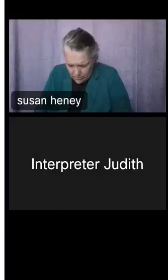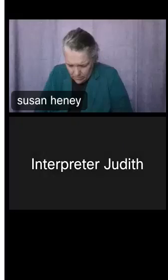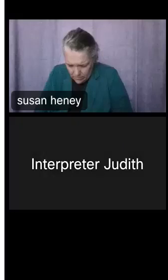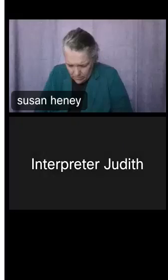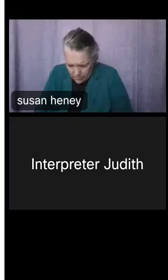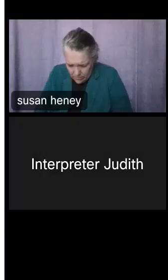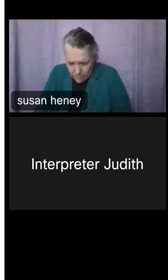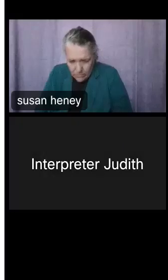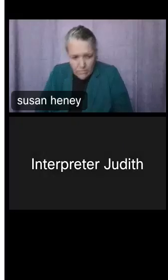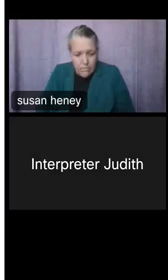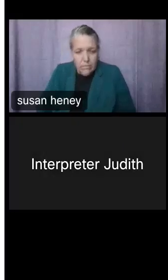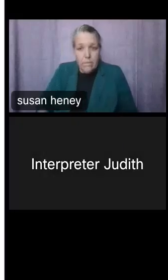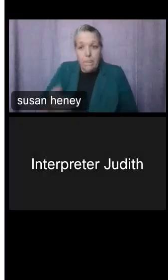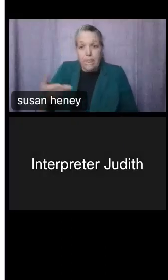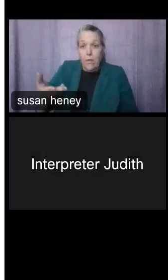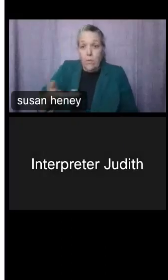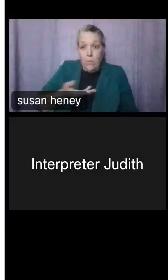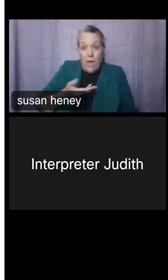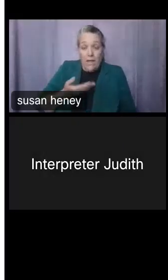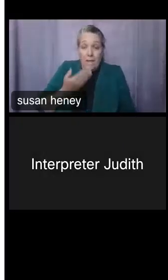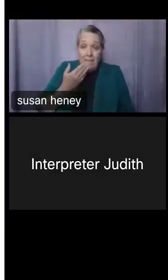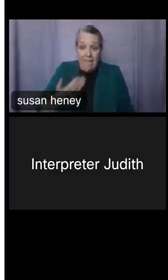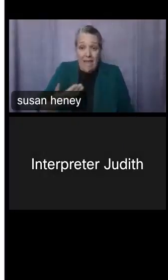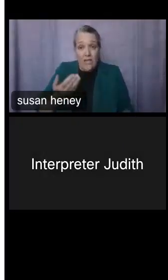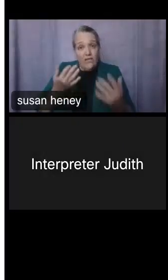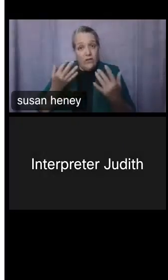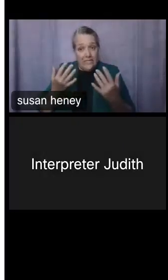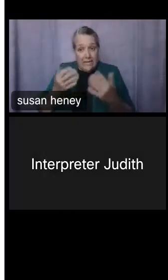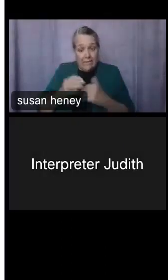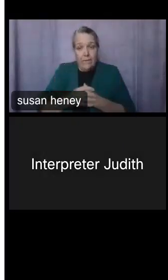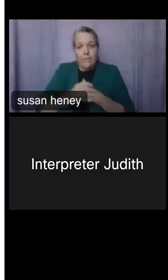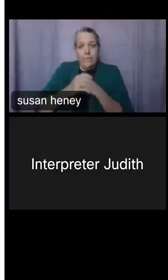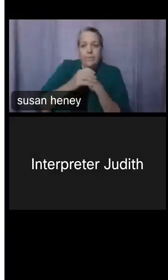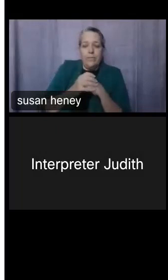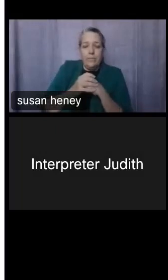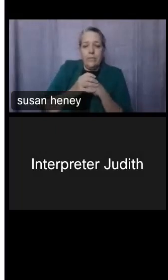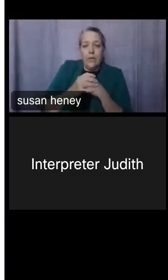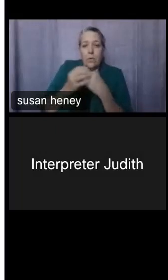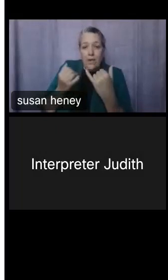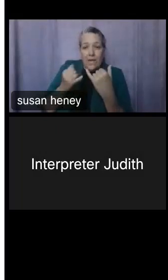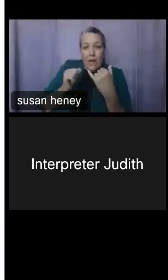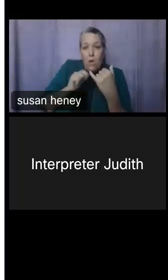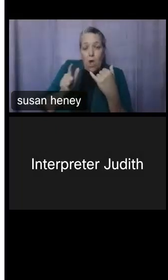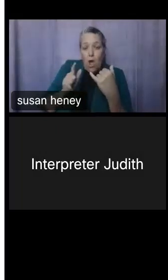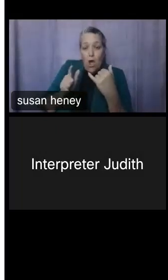Greg Pewett: Welcome and thank you for standing by. At this time all attendees are in a listen-only